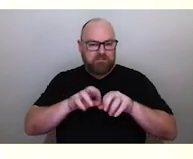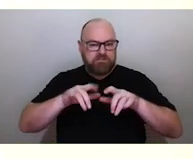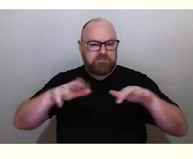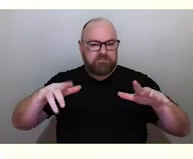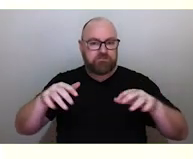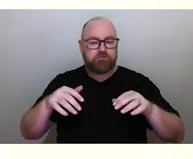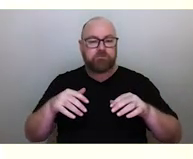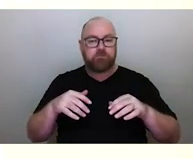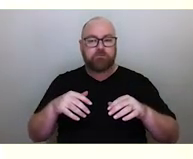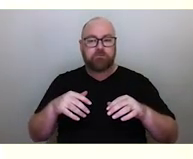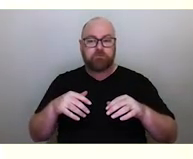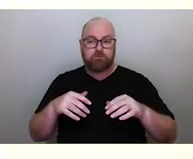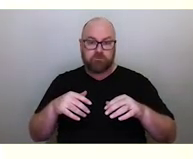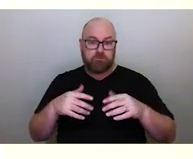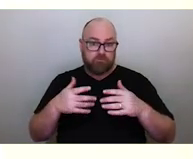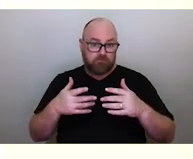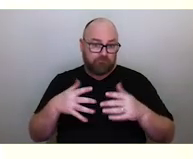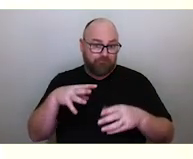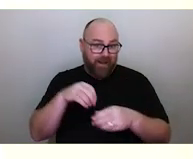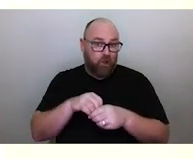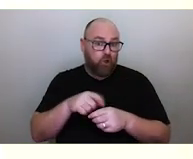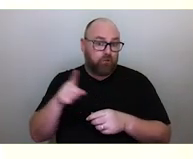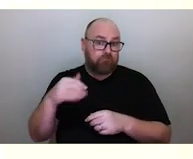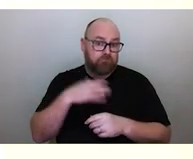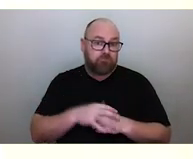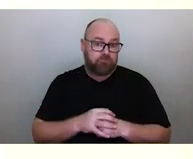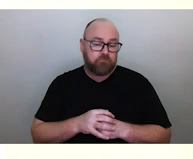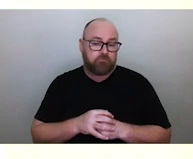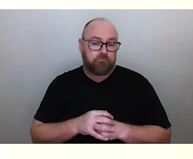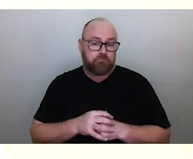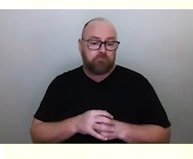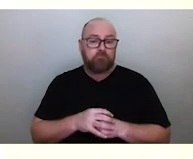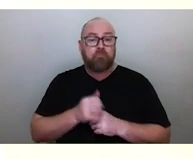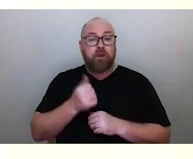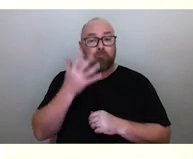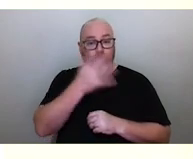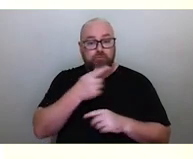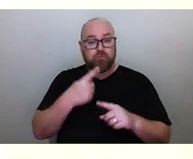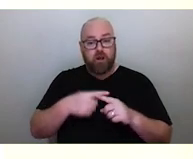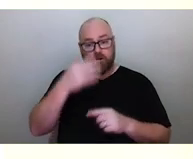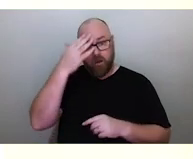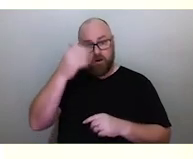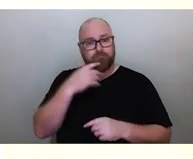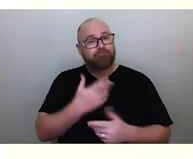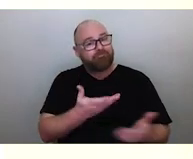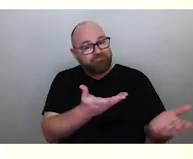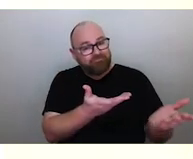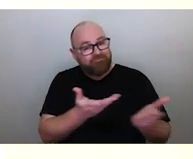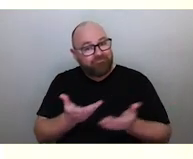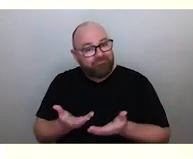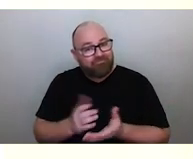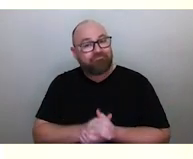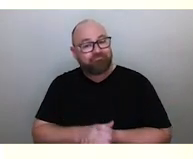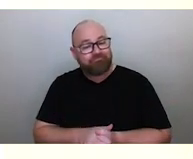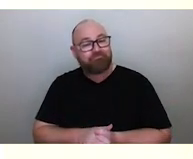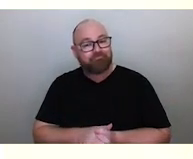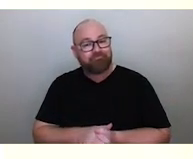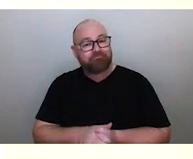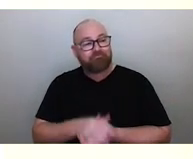in many places, including Yuwaalaraay Country, the Aboriginal people and the Elders were welcoming and they were trying to help